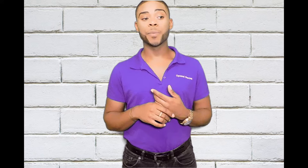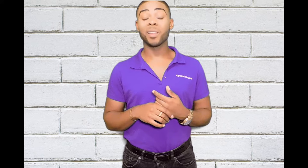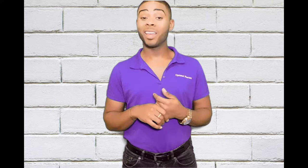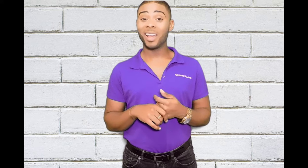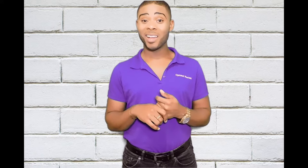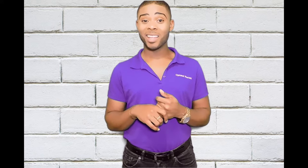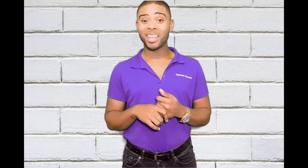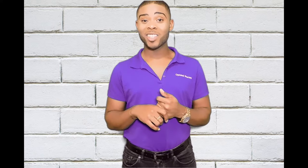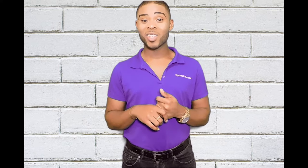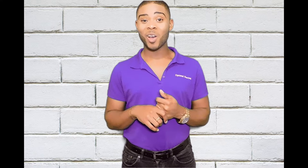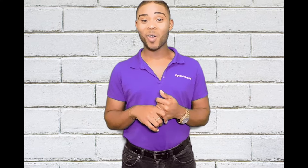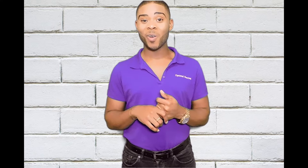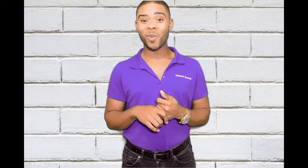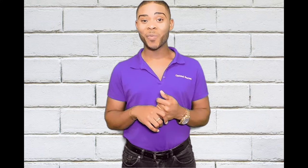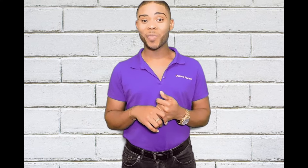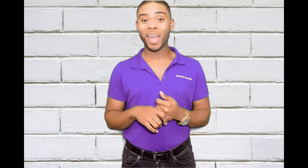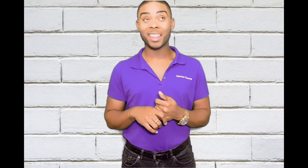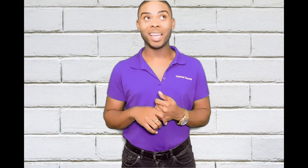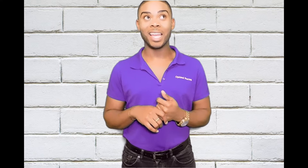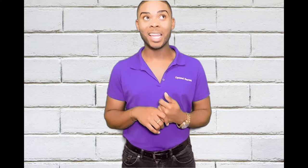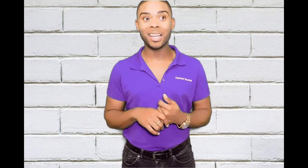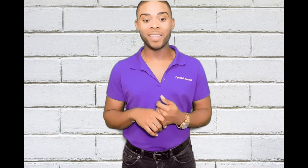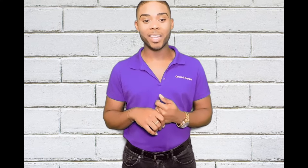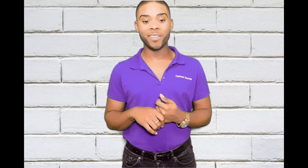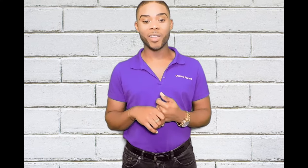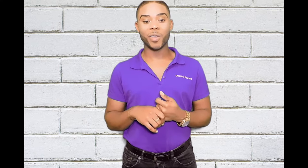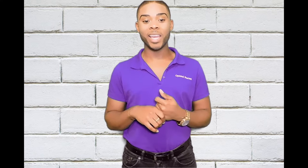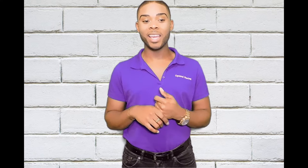yeah, so at the end of the interview he..